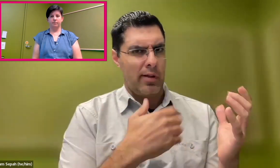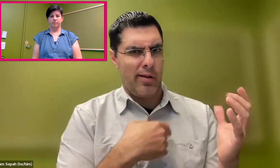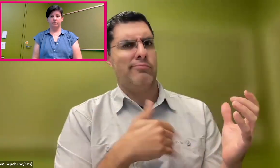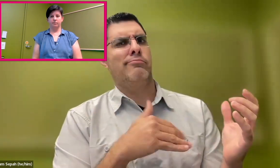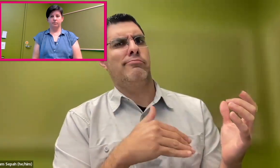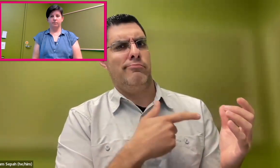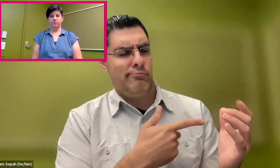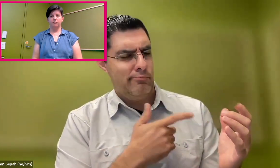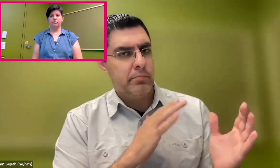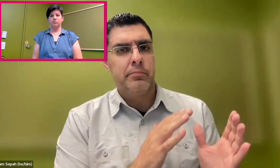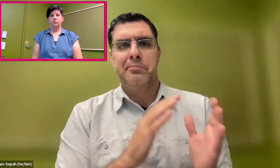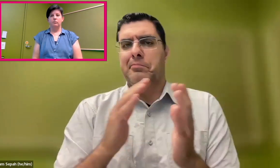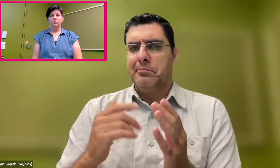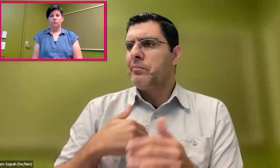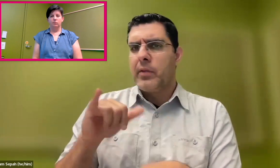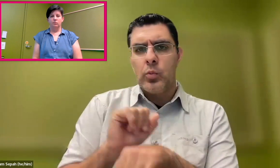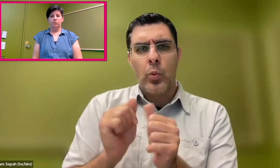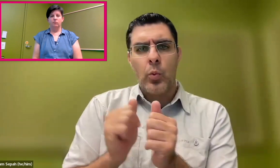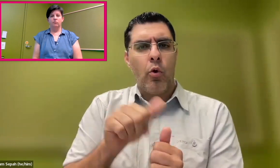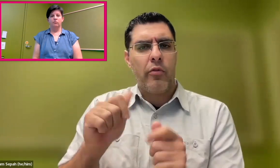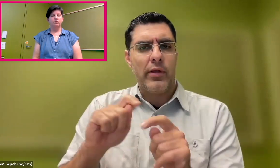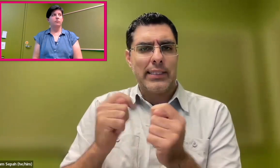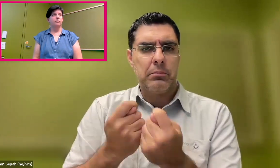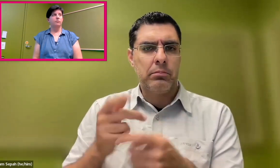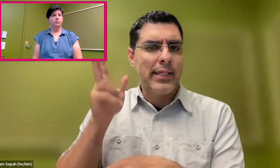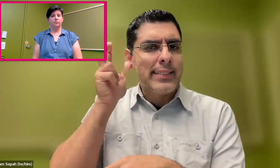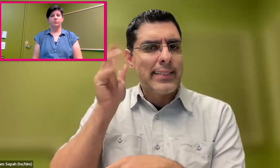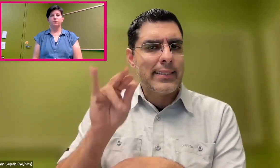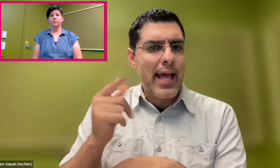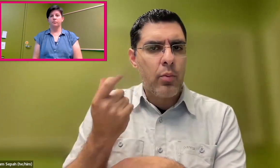to the world's information, which has really impressed me.